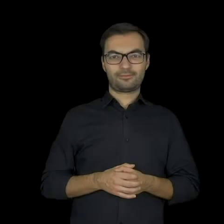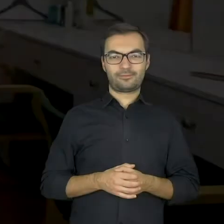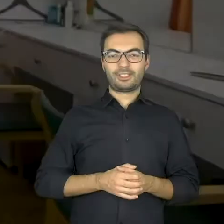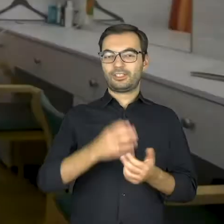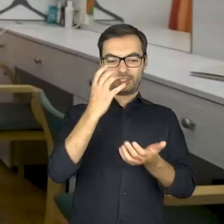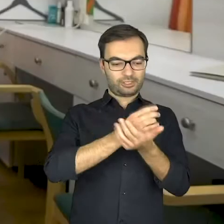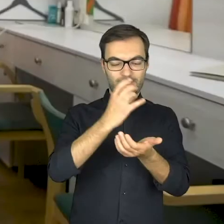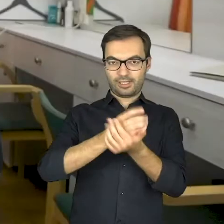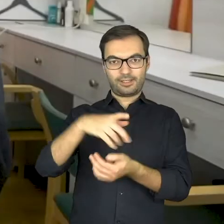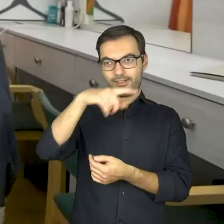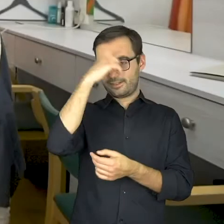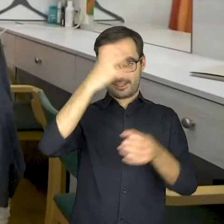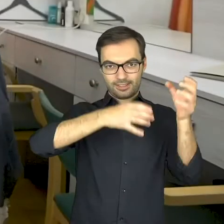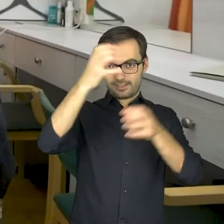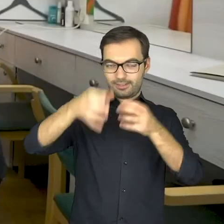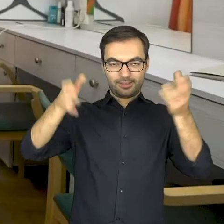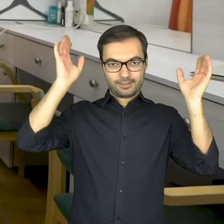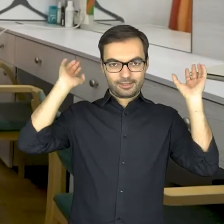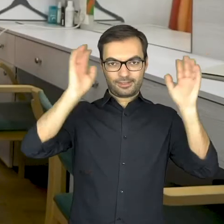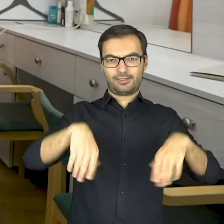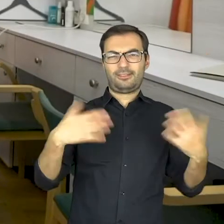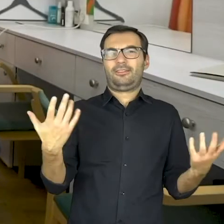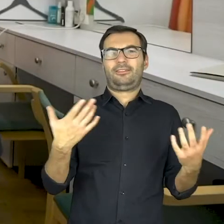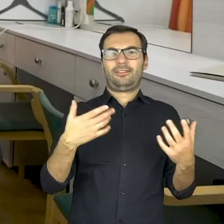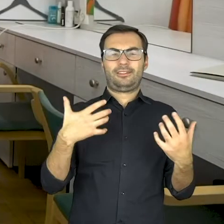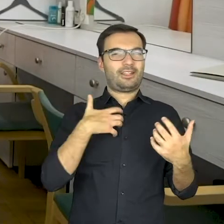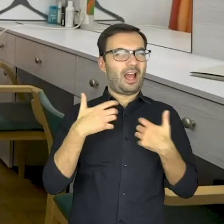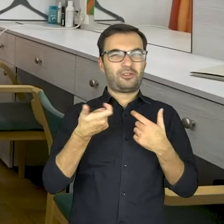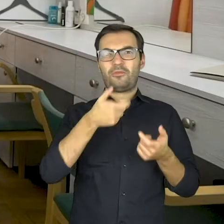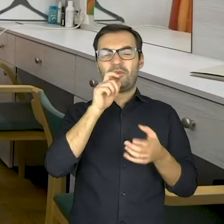These actors put the glasses here, what were they drinking?